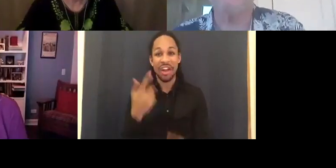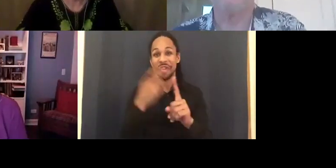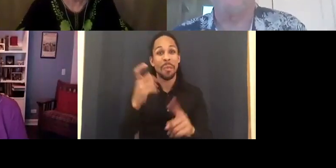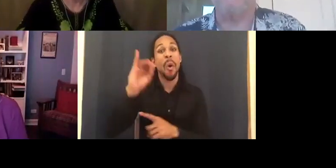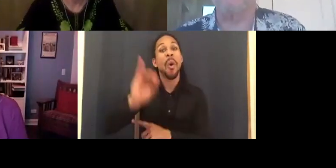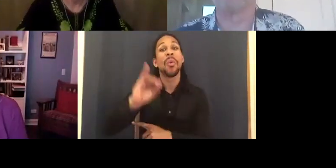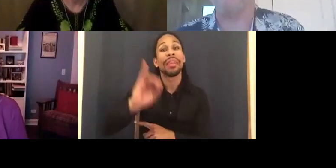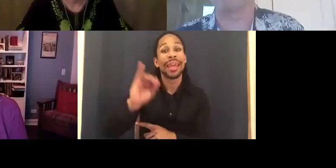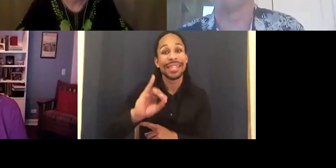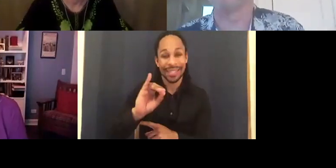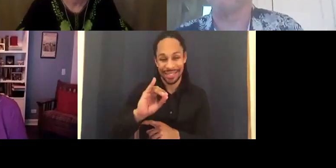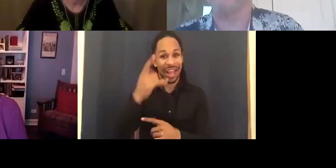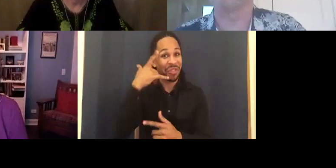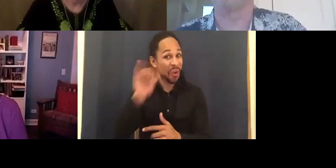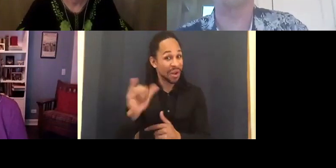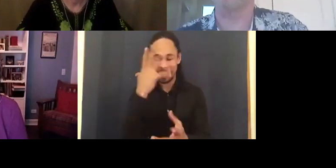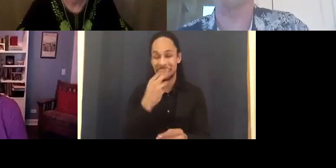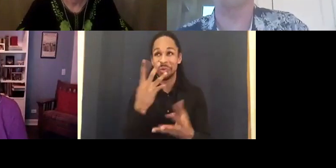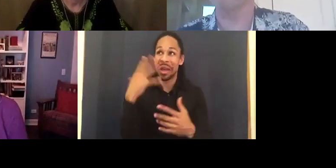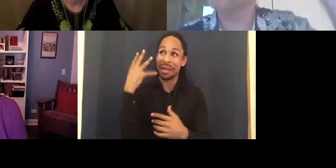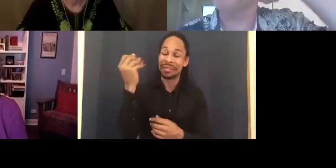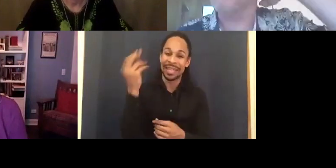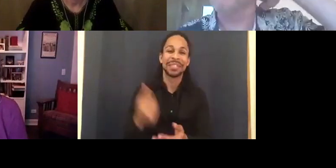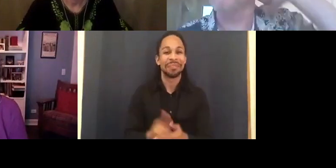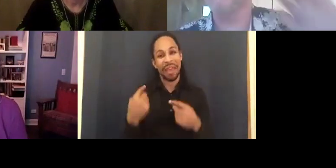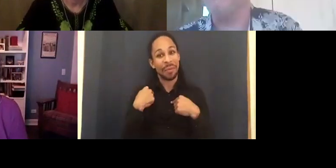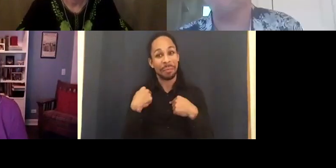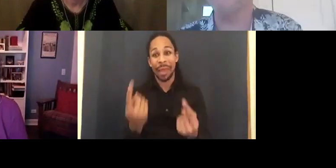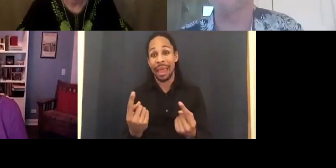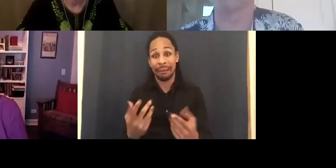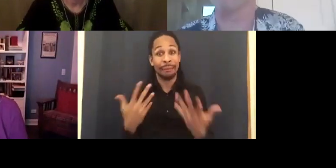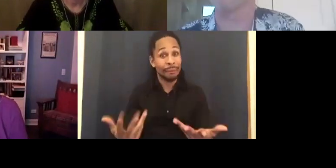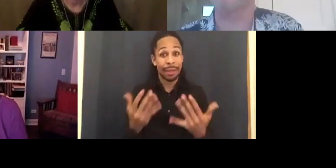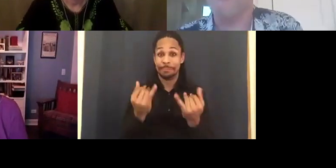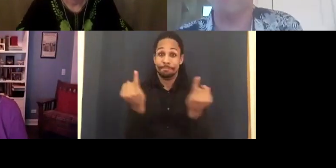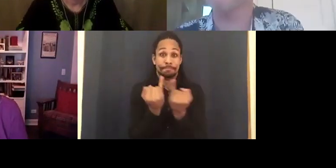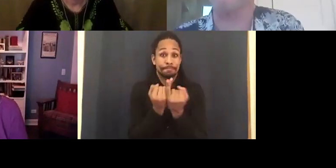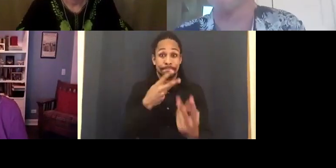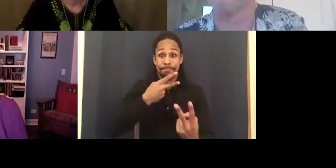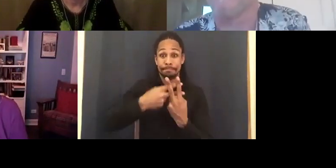I've been in the self-imposed isolation for 17 days now.